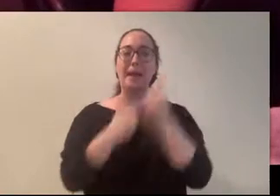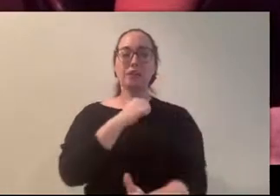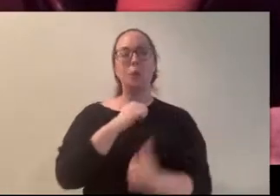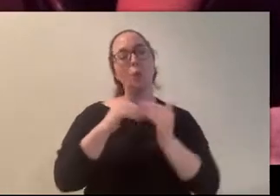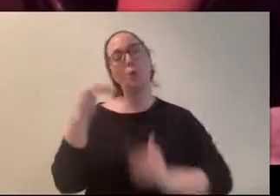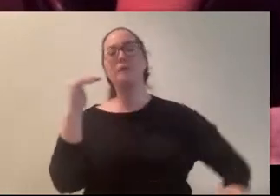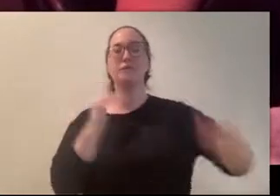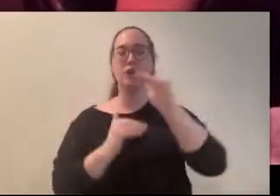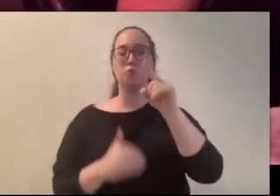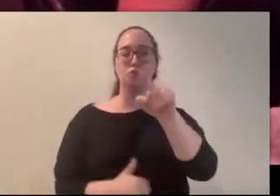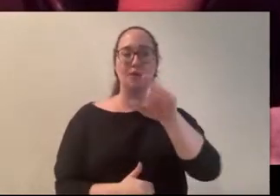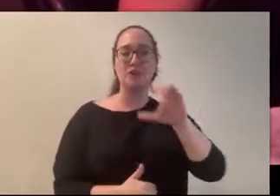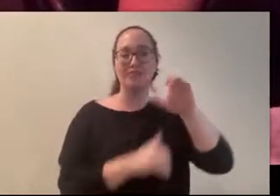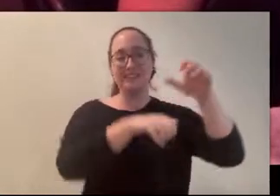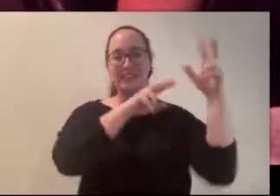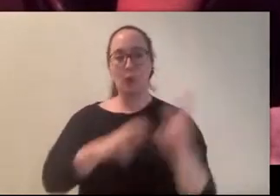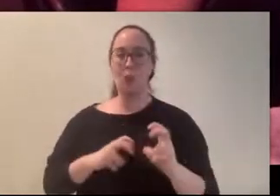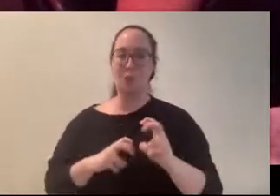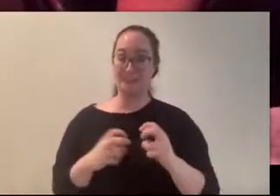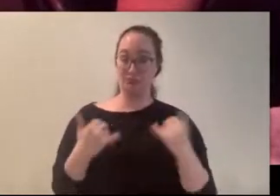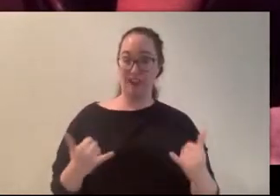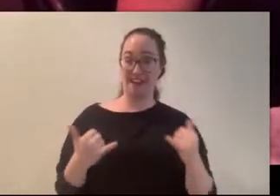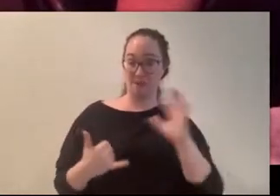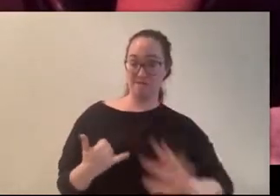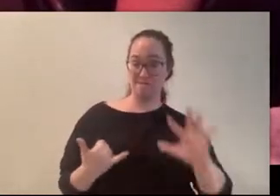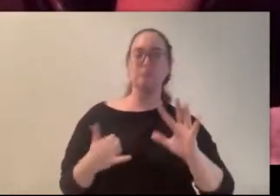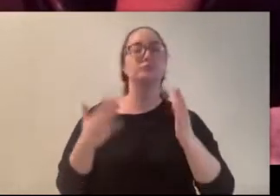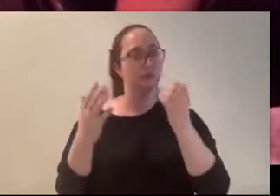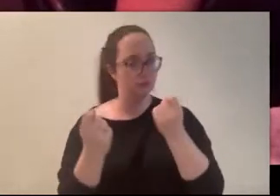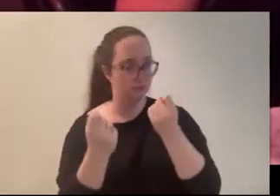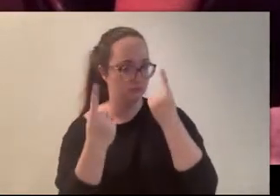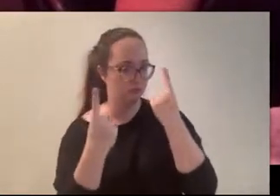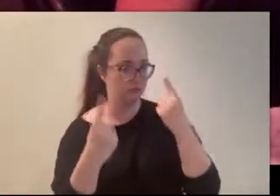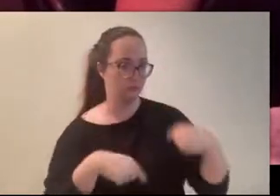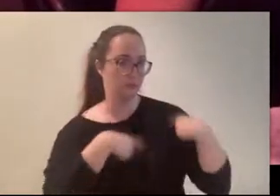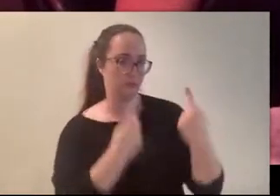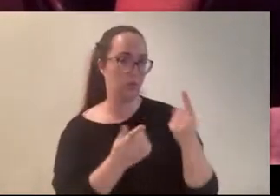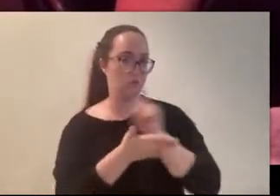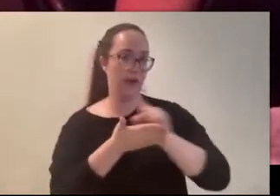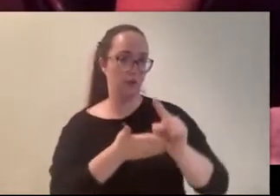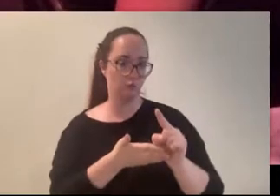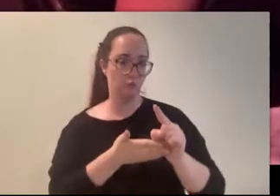We are averaging right now I know we've only been one week that we've been on all the platforms but